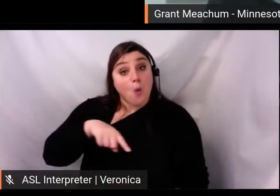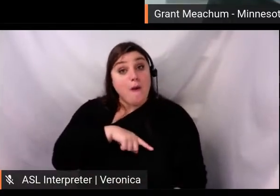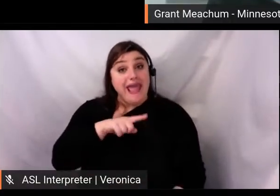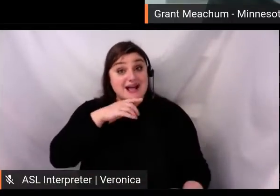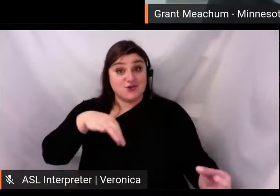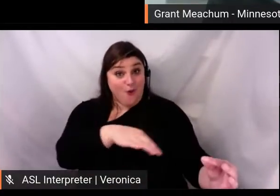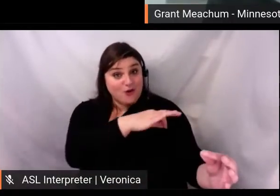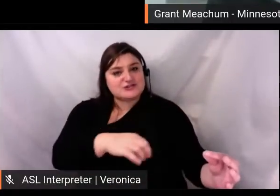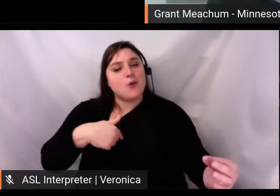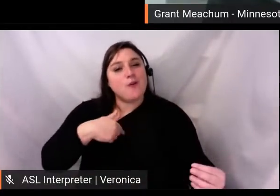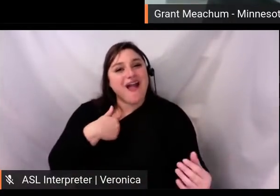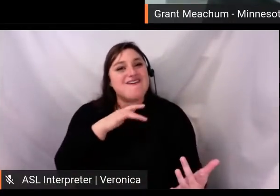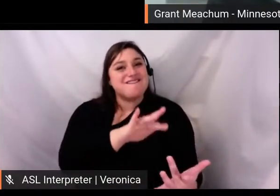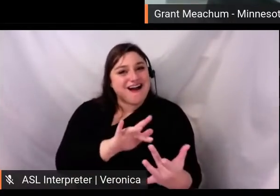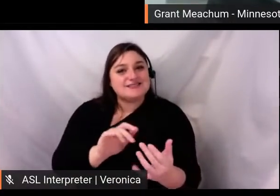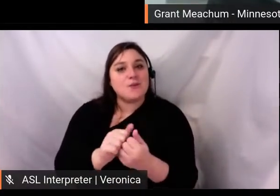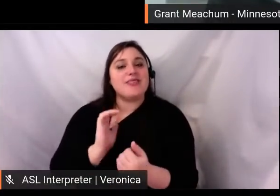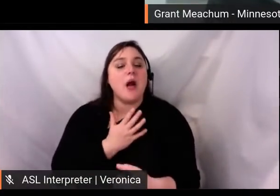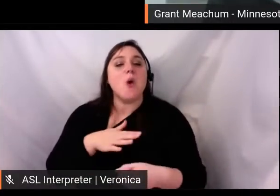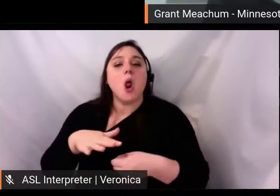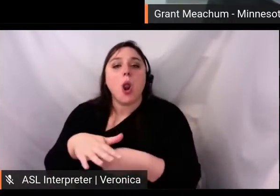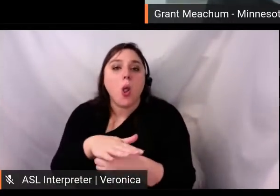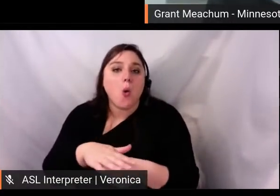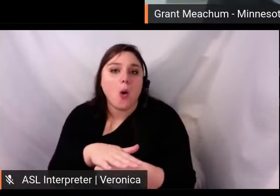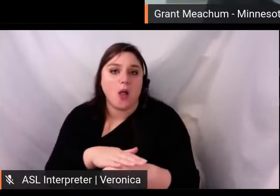classical world. The thought was to partner with one of these artists for a